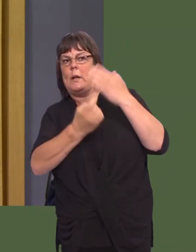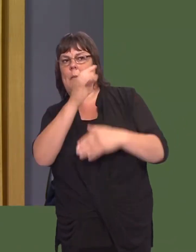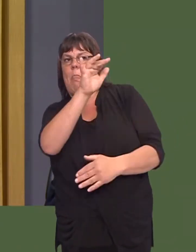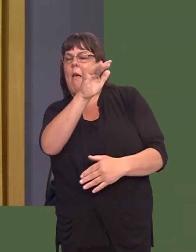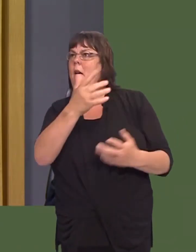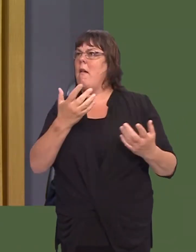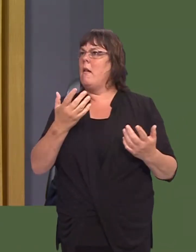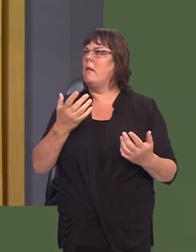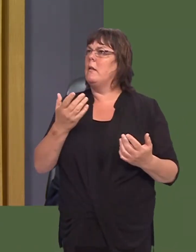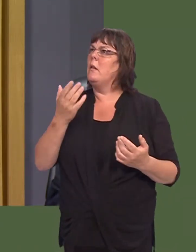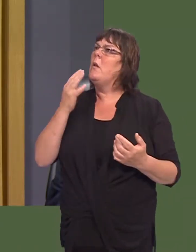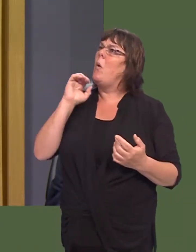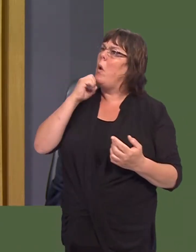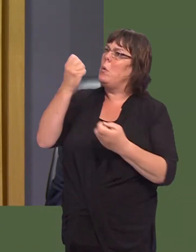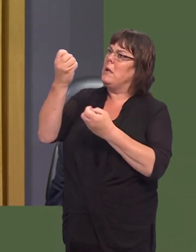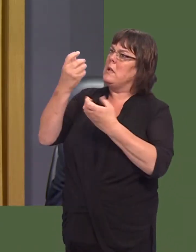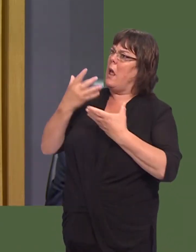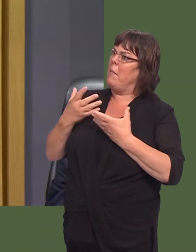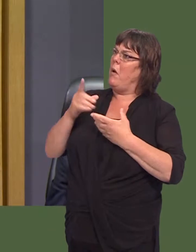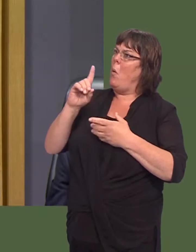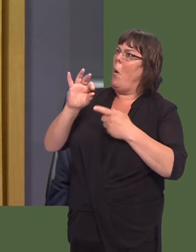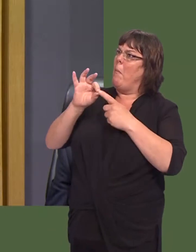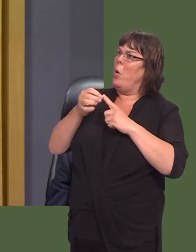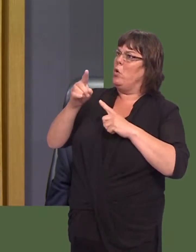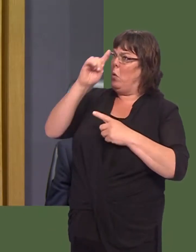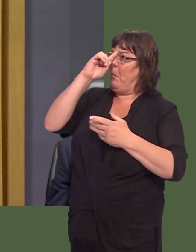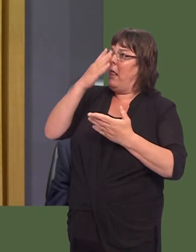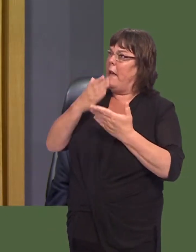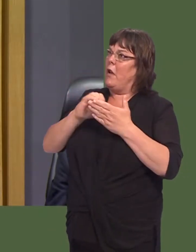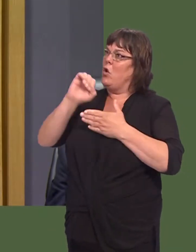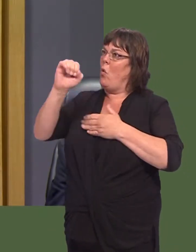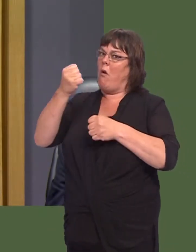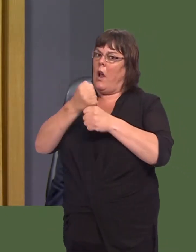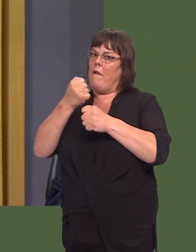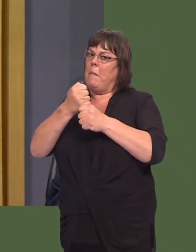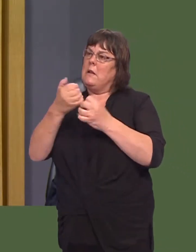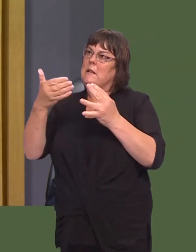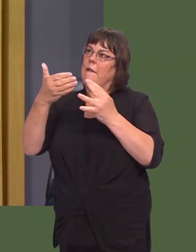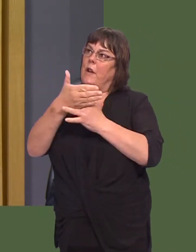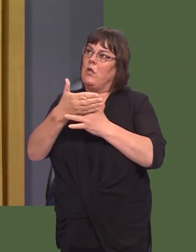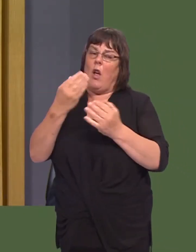your special measures. Will you tell me at what point you believe that your Government interventions, at a cost